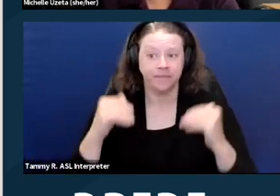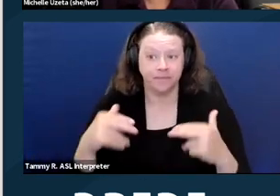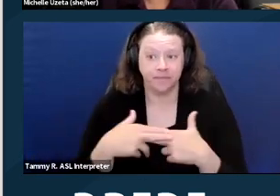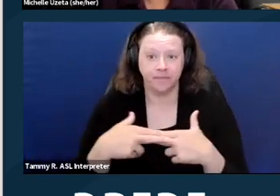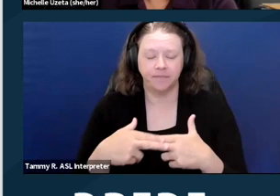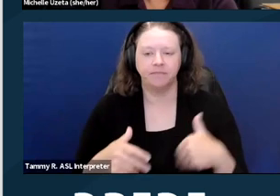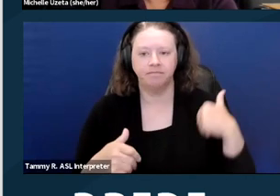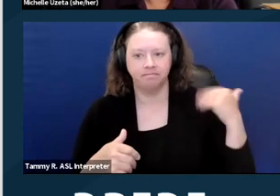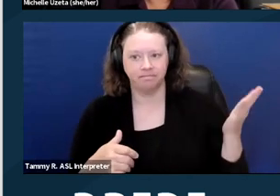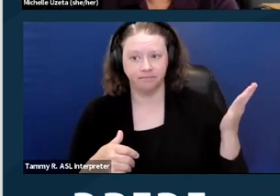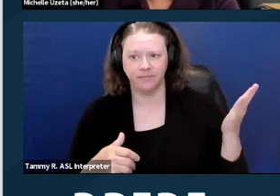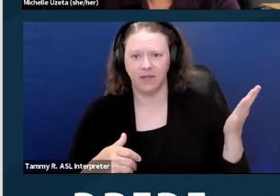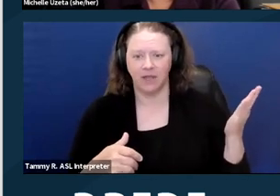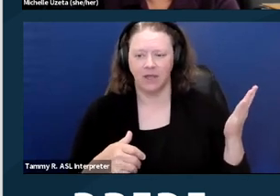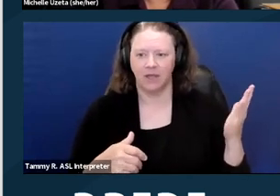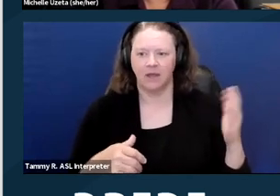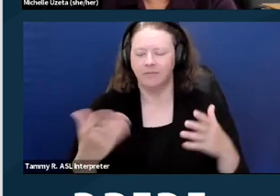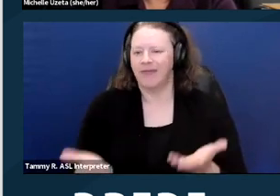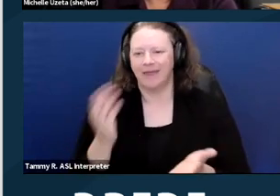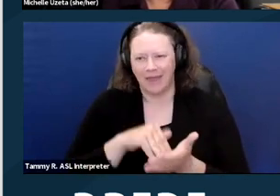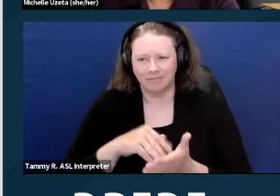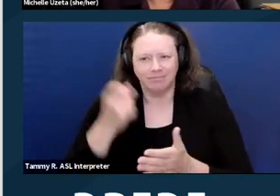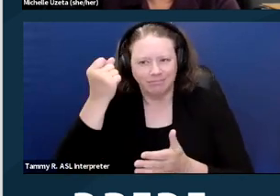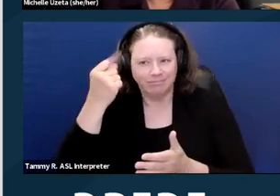The laws cover, and again it depends on which laws you're talking about,